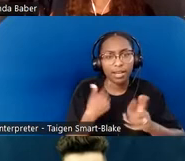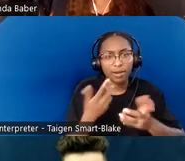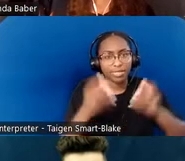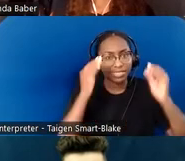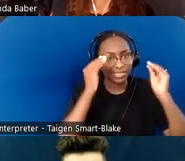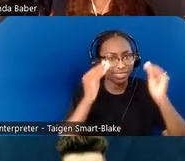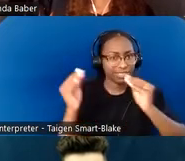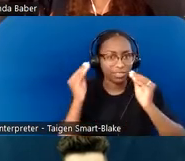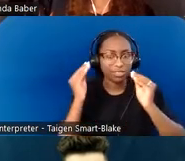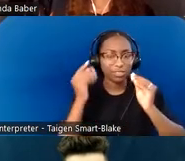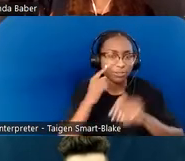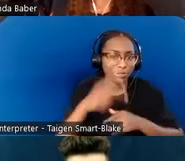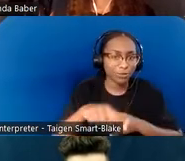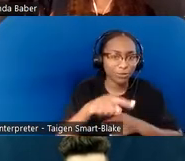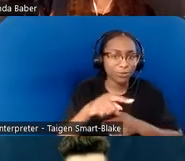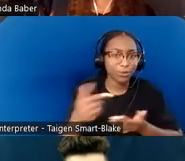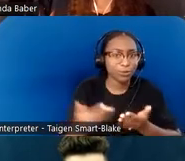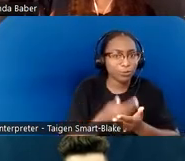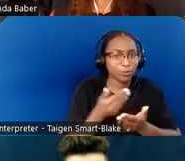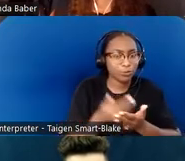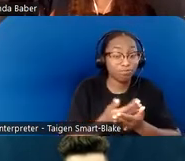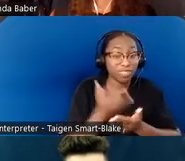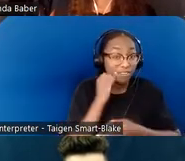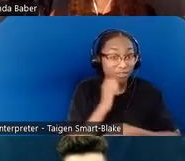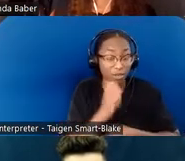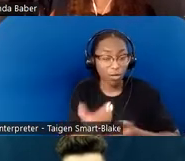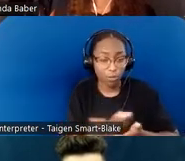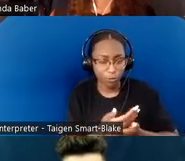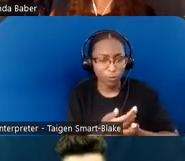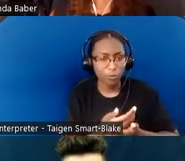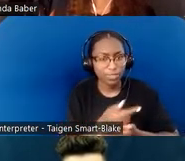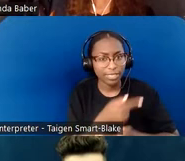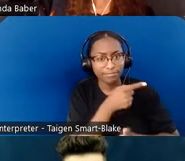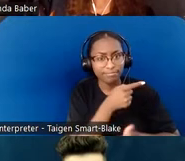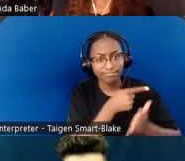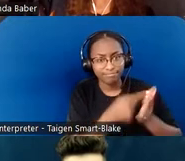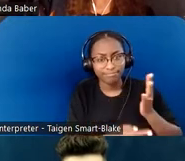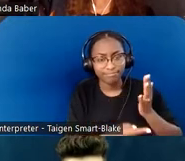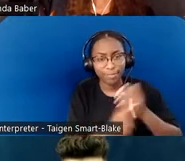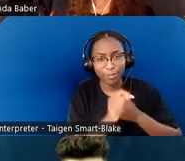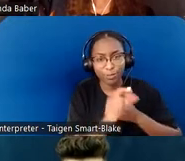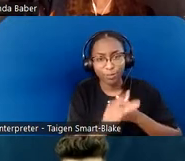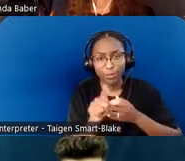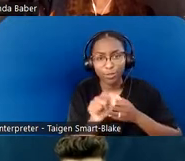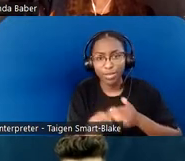If it isn't new to you, then this gives you some tools that you can give to your friends and family and say, "Read this, and then we can talk about it." [chuckles wryly]